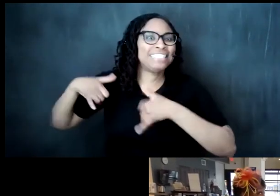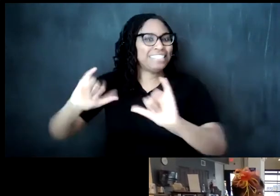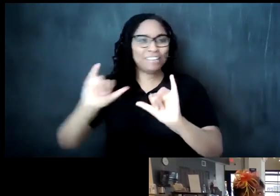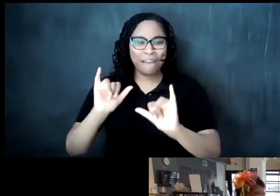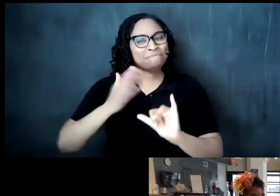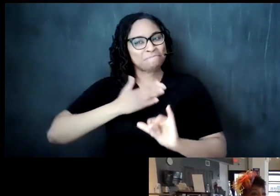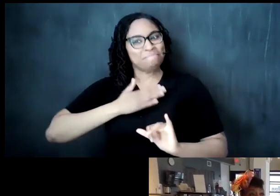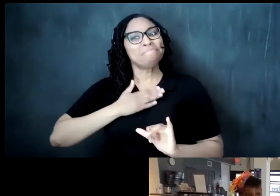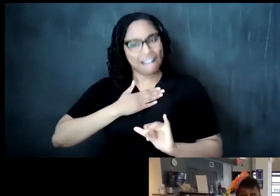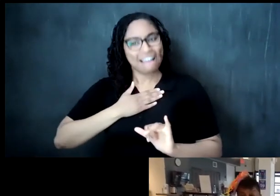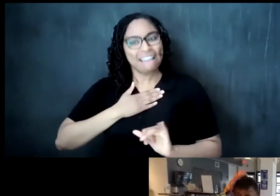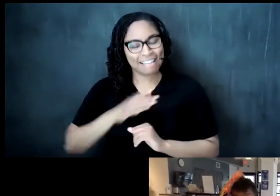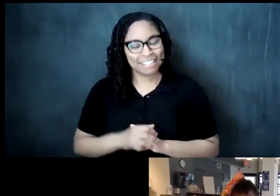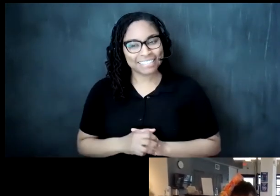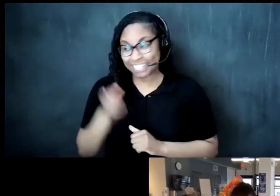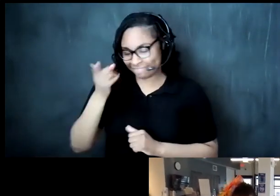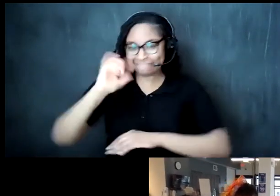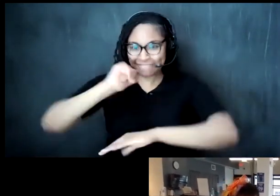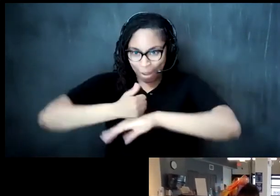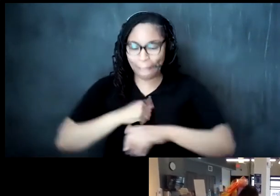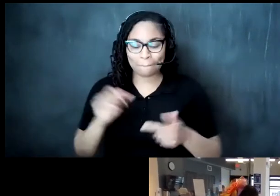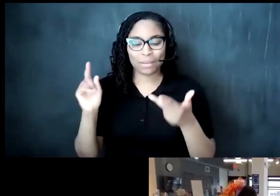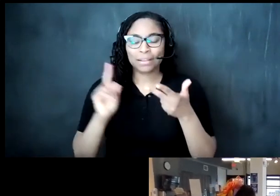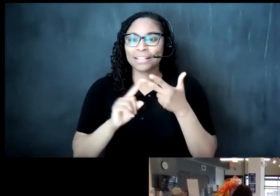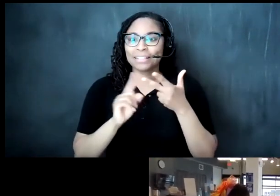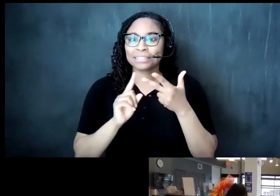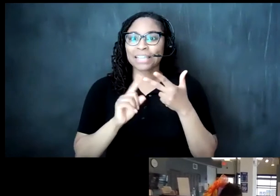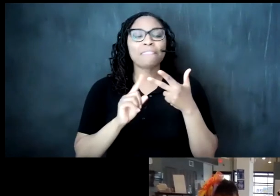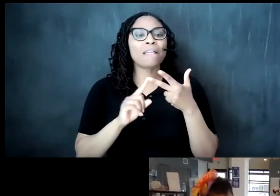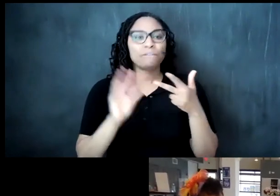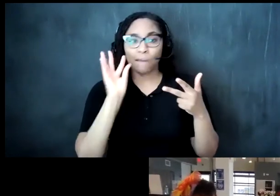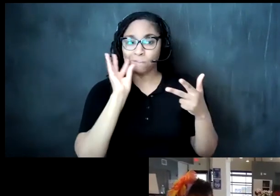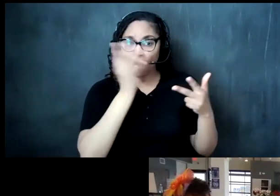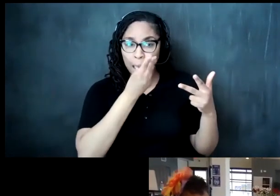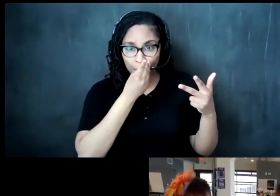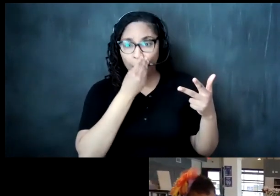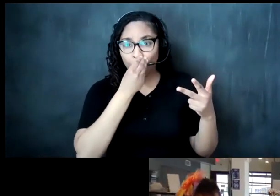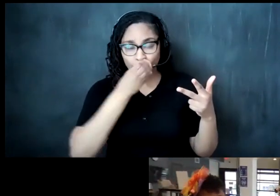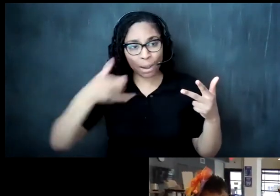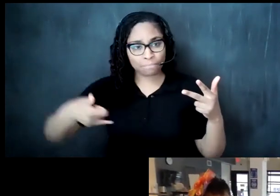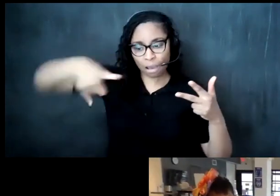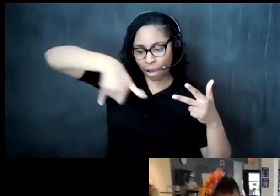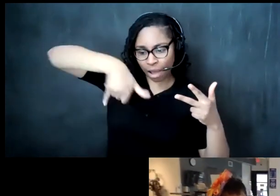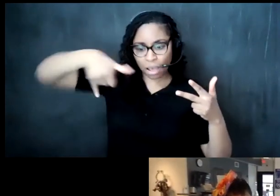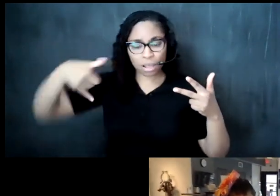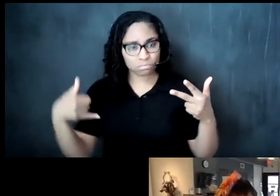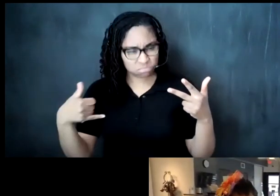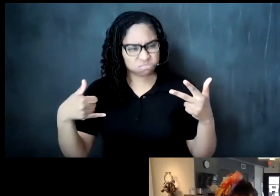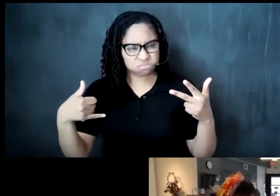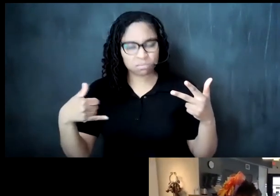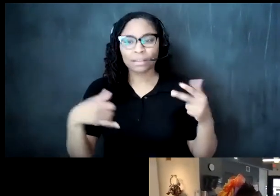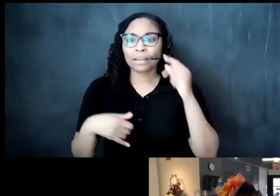so that's here and then i have a flowering pot um where you use um uh i like green tea but it's